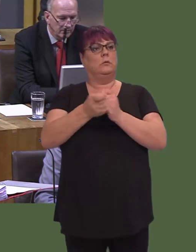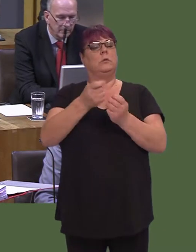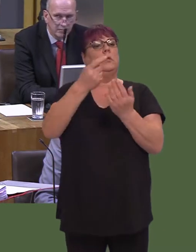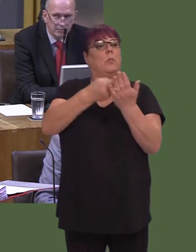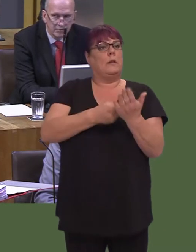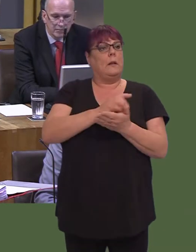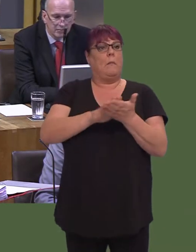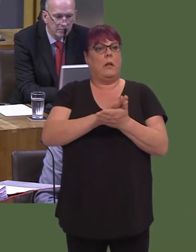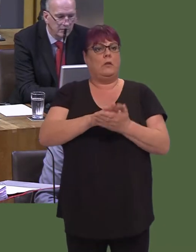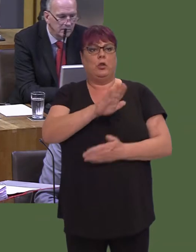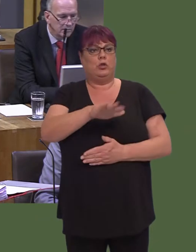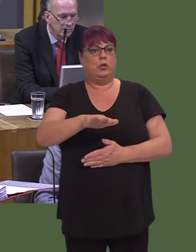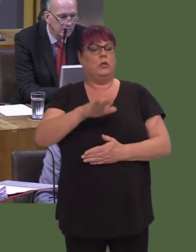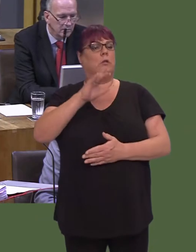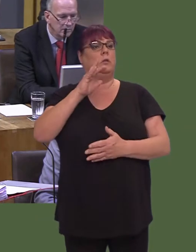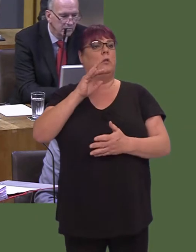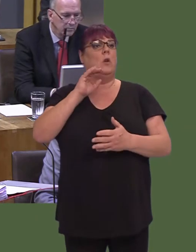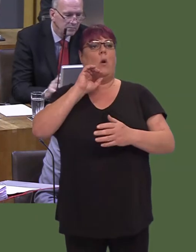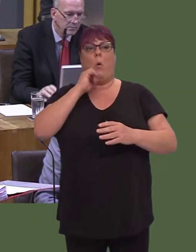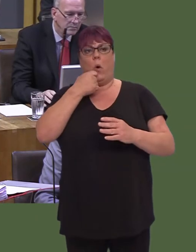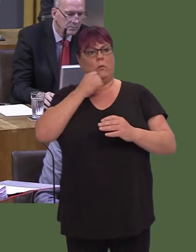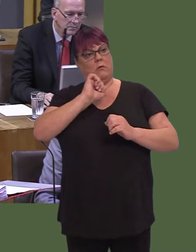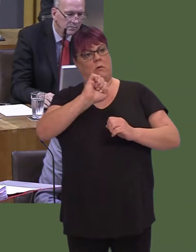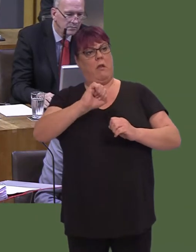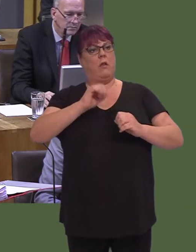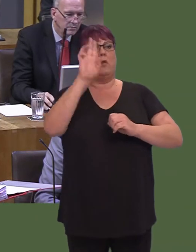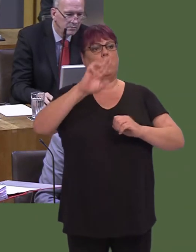to free school meals during the universal credit roll-out period, and beyond, as any